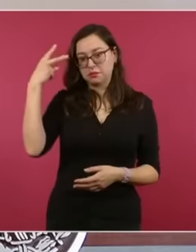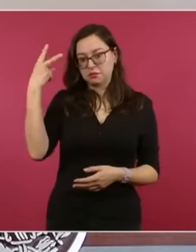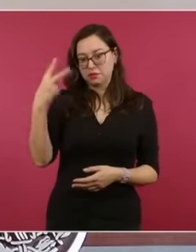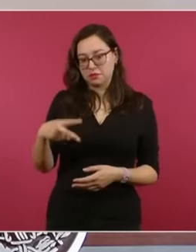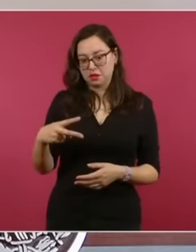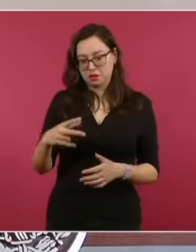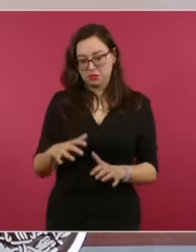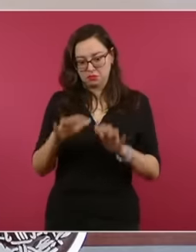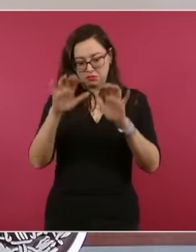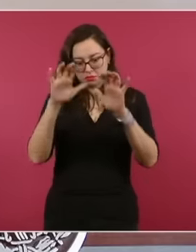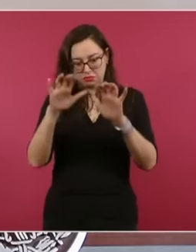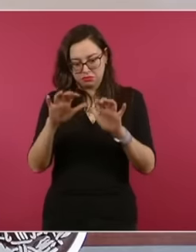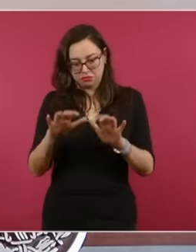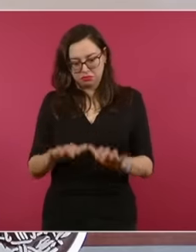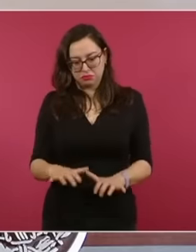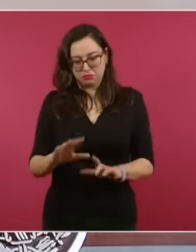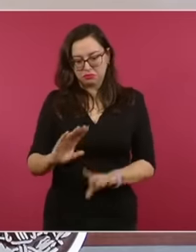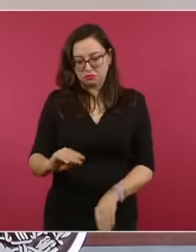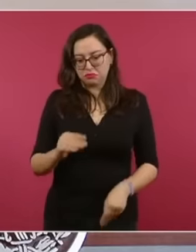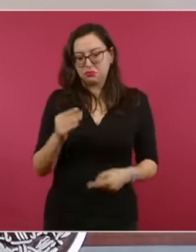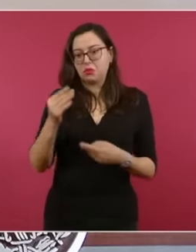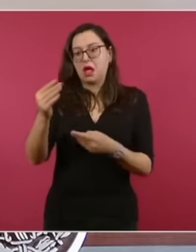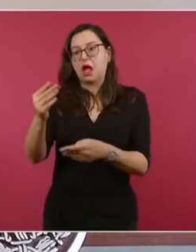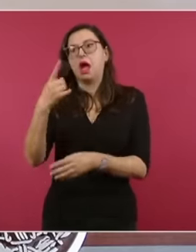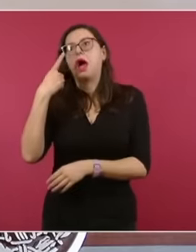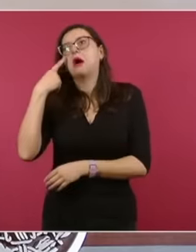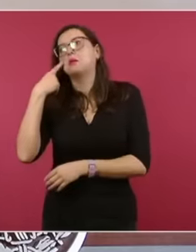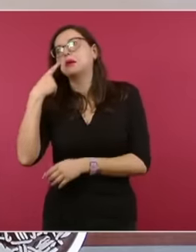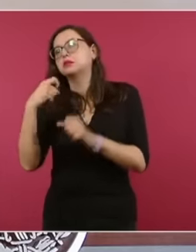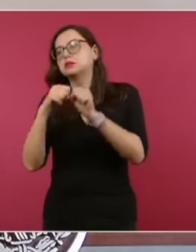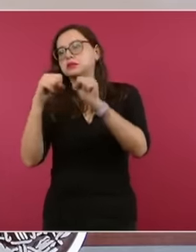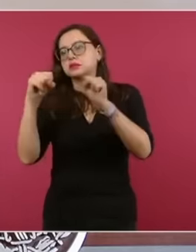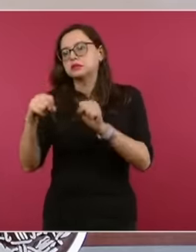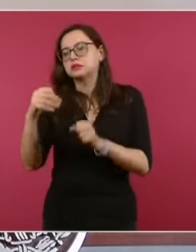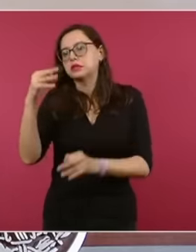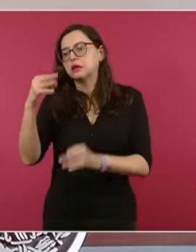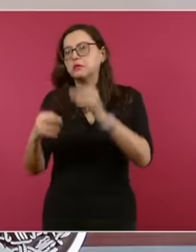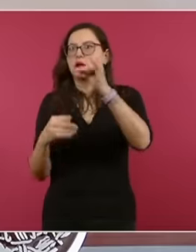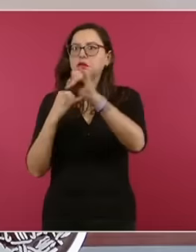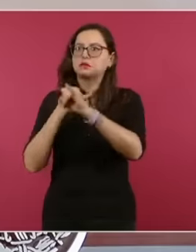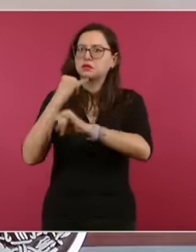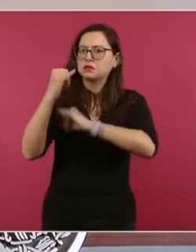international justice system. We are experiencing a moment of extreme weakness in